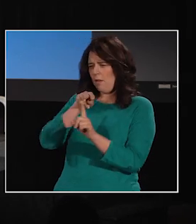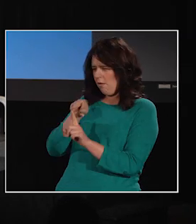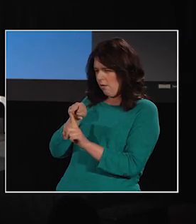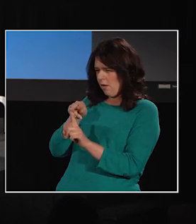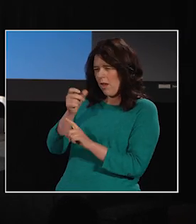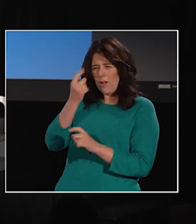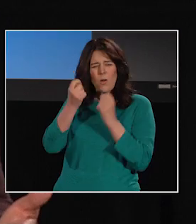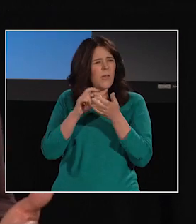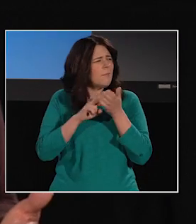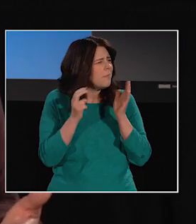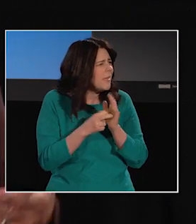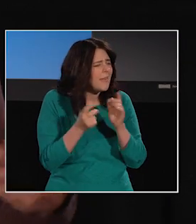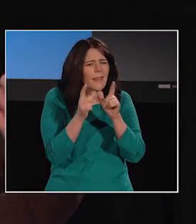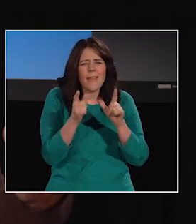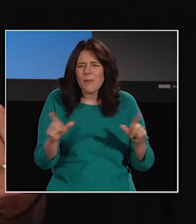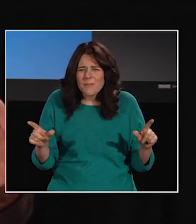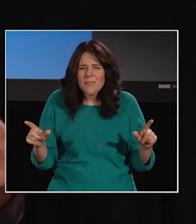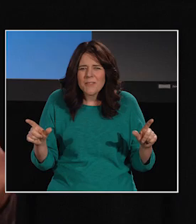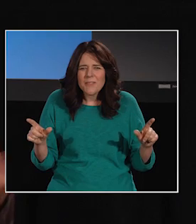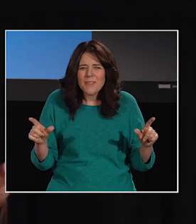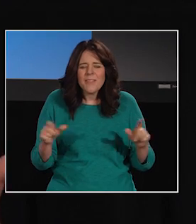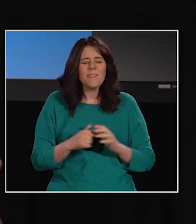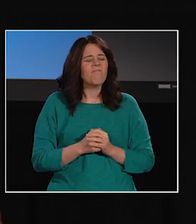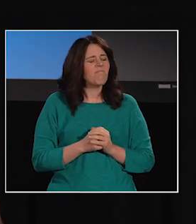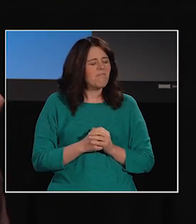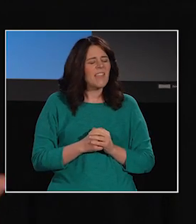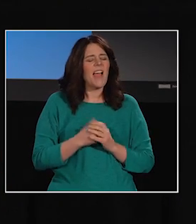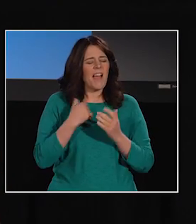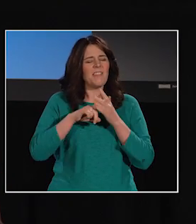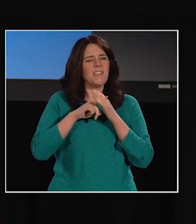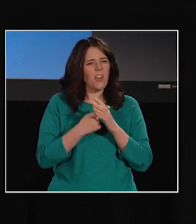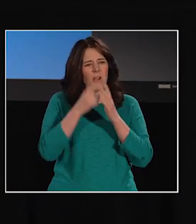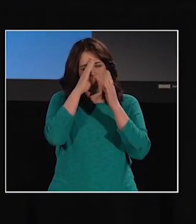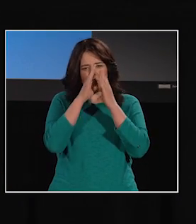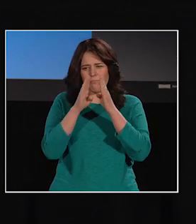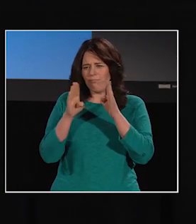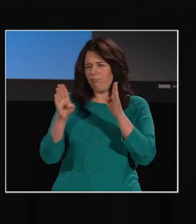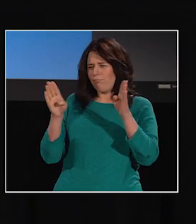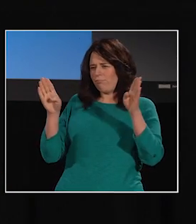what language really means. And it opened me up to a much broader understanding